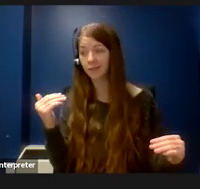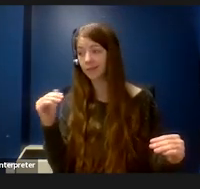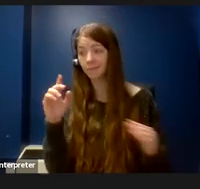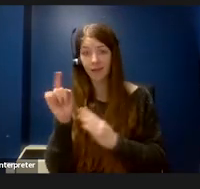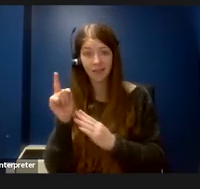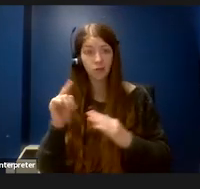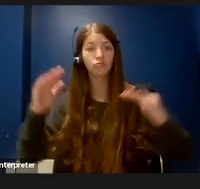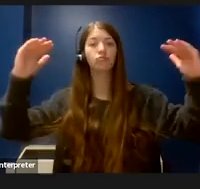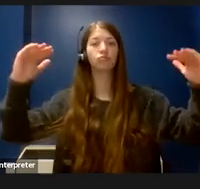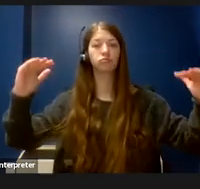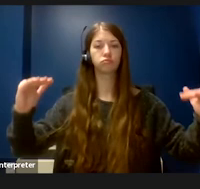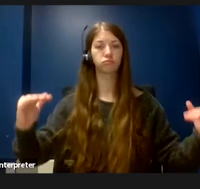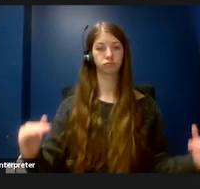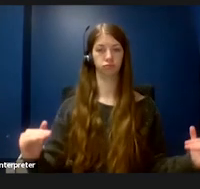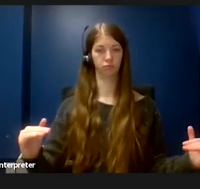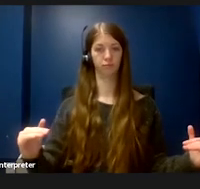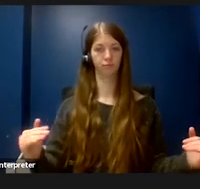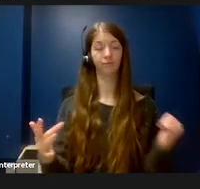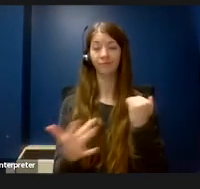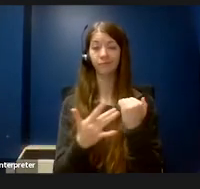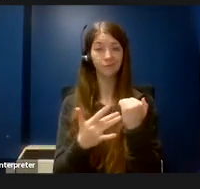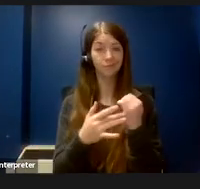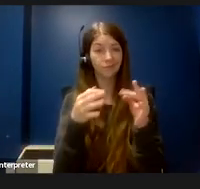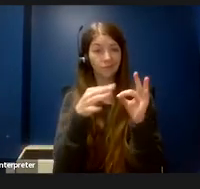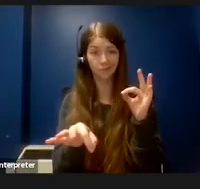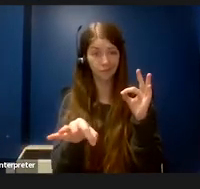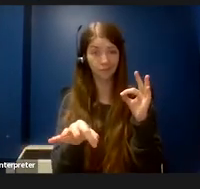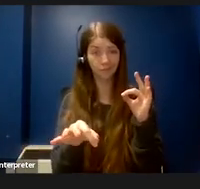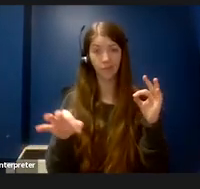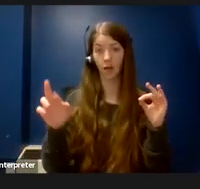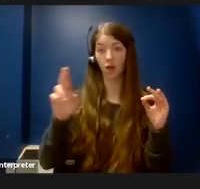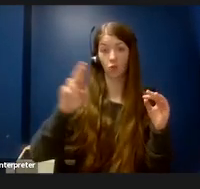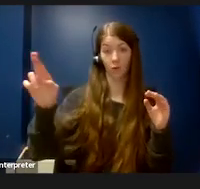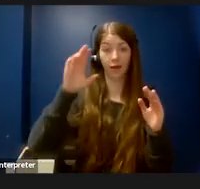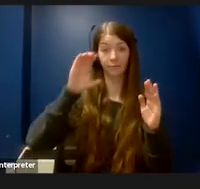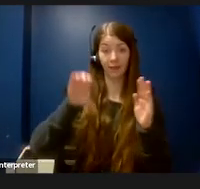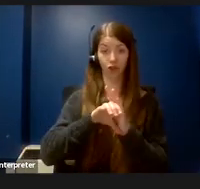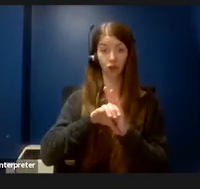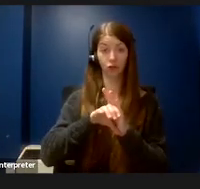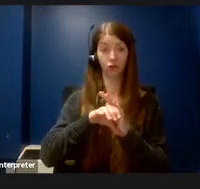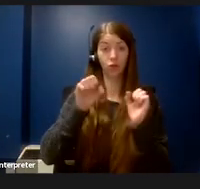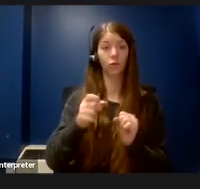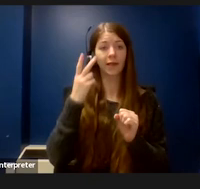actually quite simple. In the picture here on the right there are two legs of two different